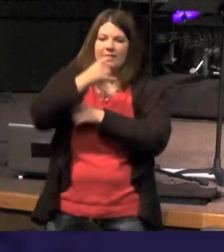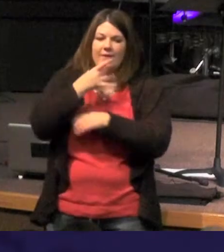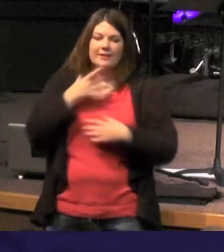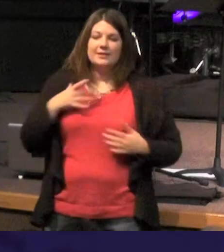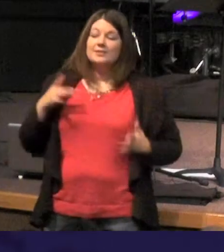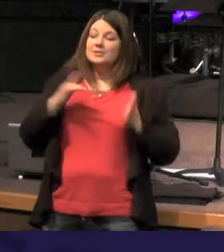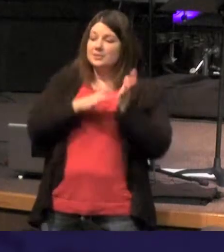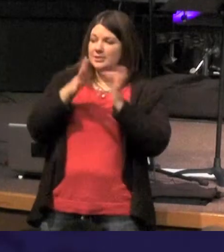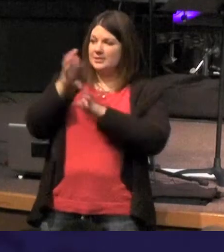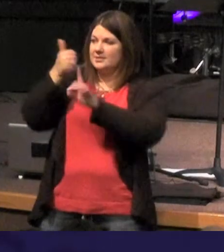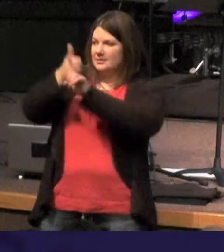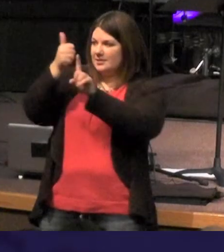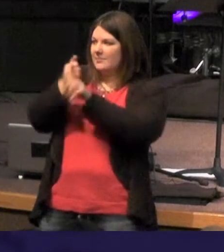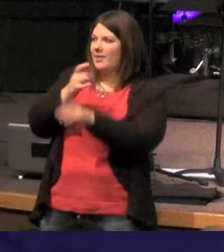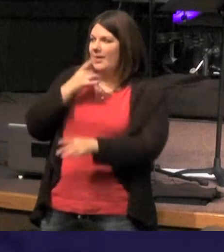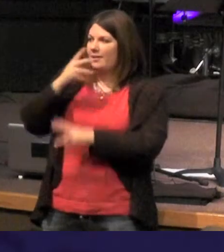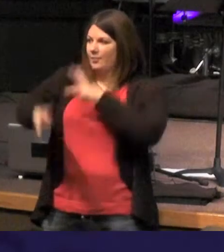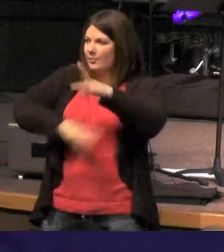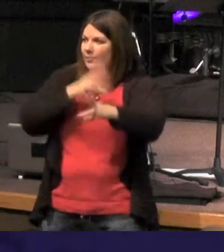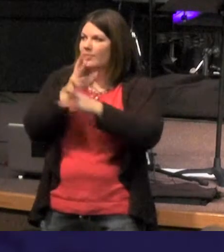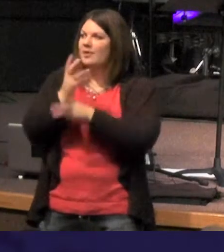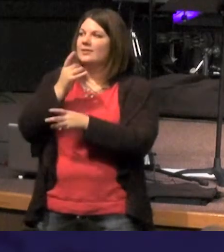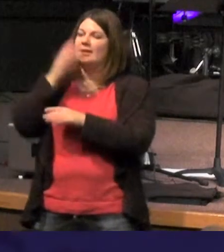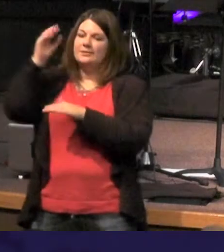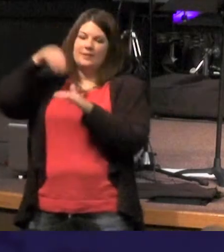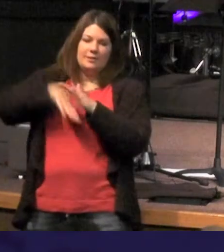is the light of the world the light that comes into the world the darkness